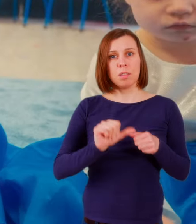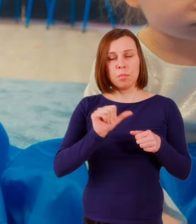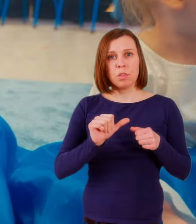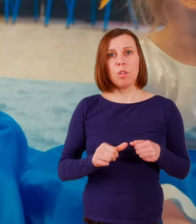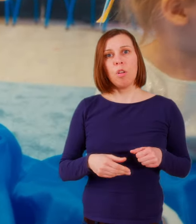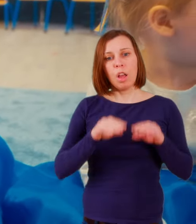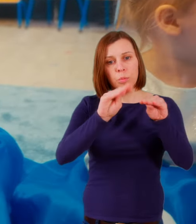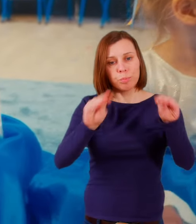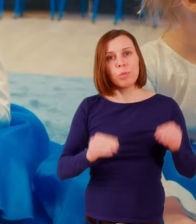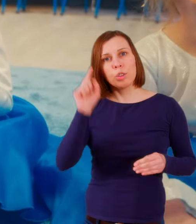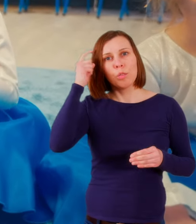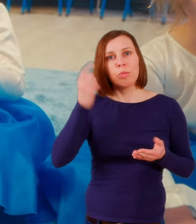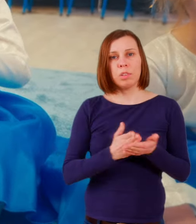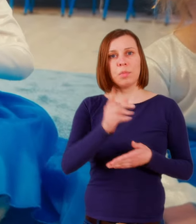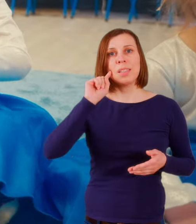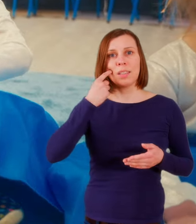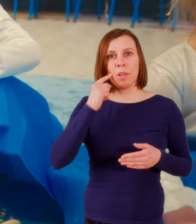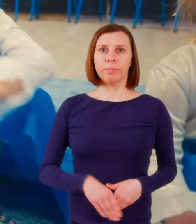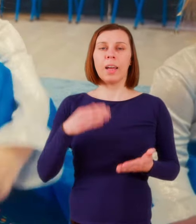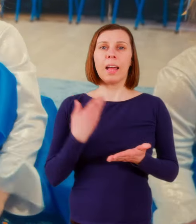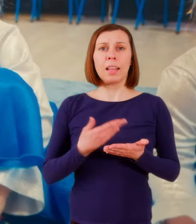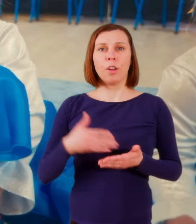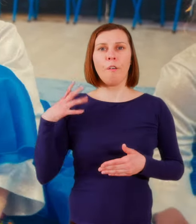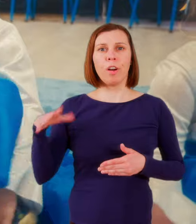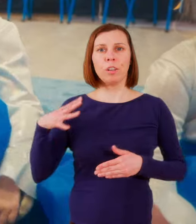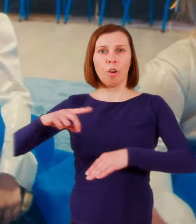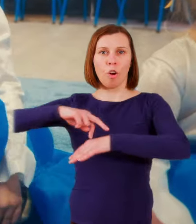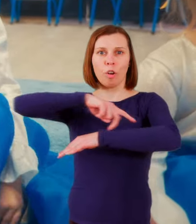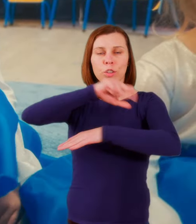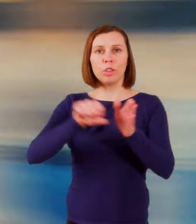Why is it worth going to kindergarten? Because it's worth having fun with friends.